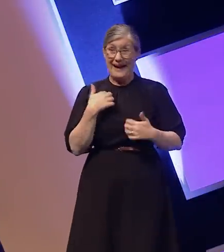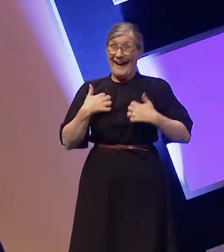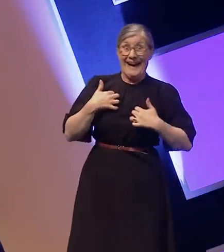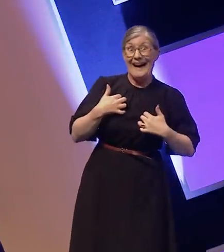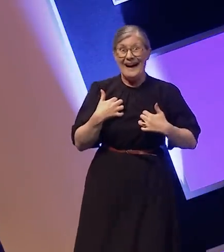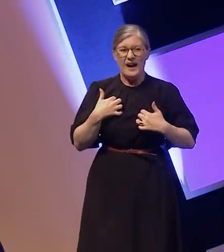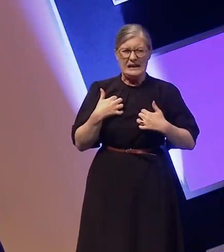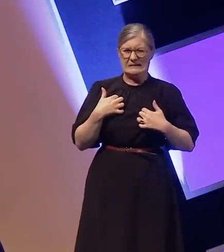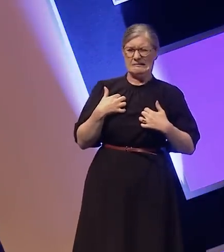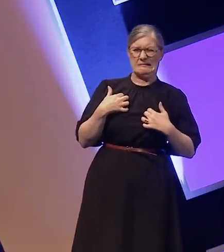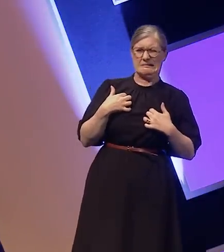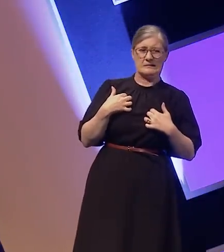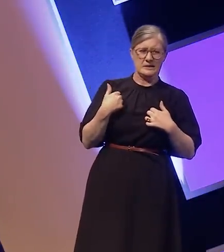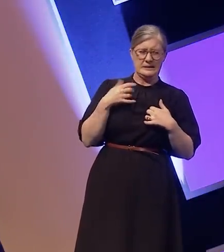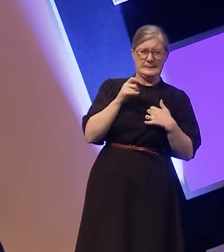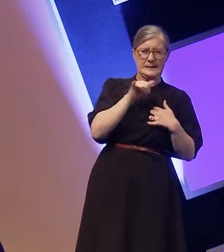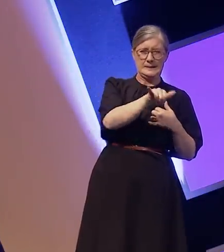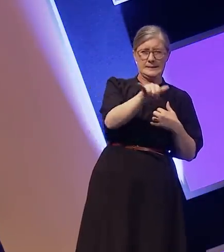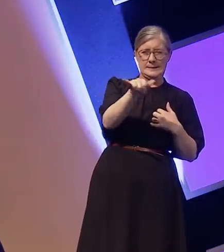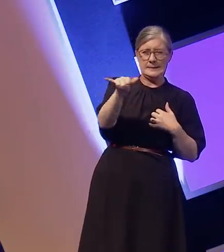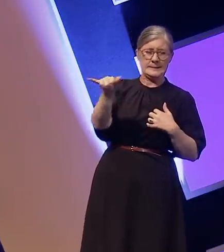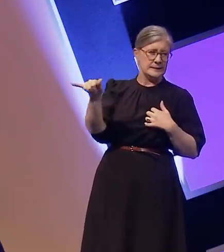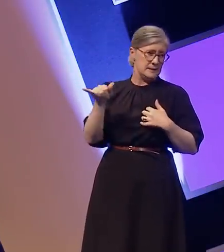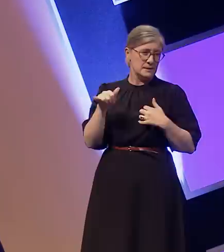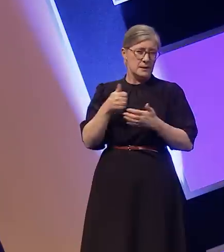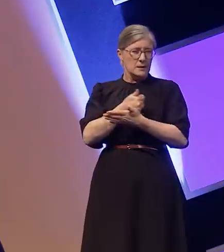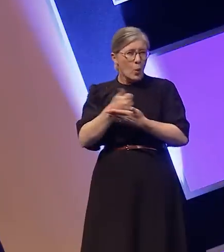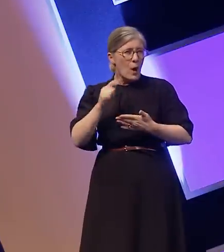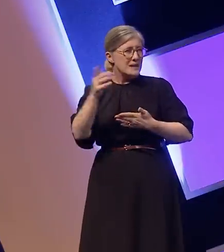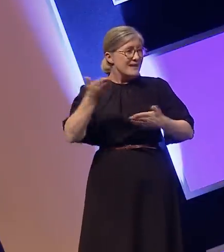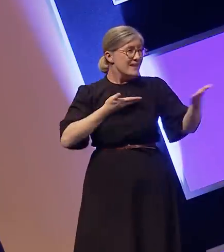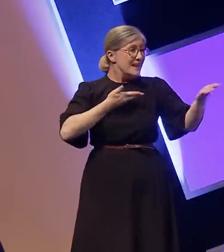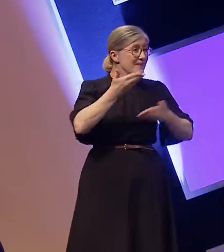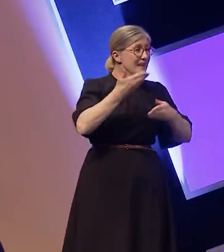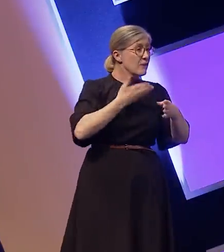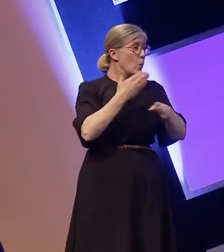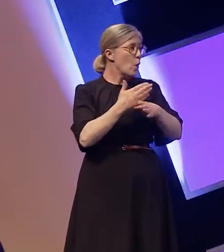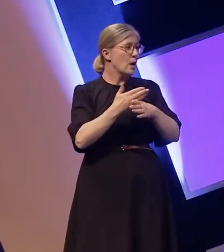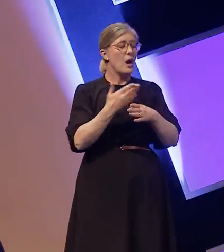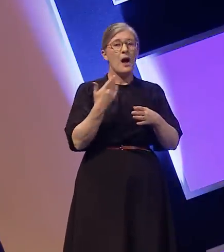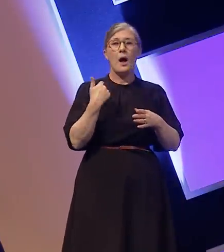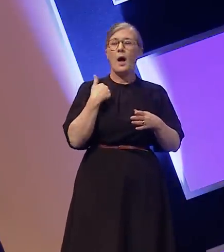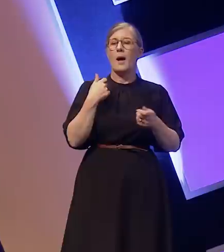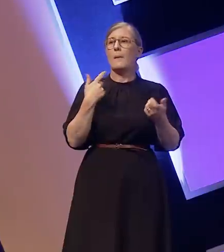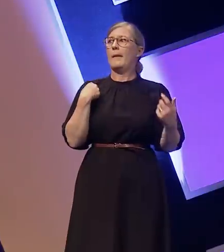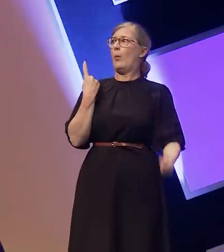wary of the industry. Every job I've been given, I've always been the only deaf person and it's